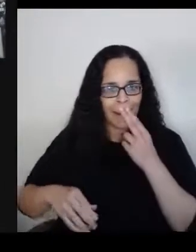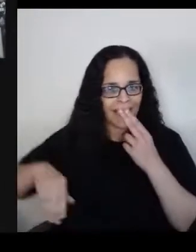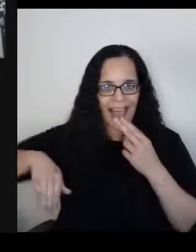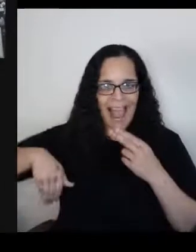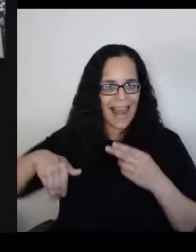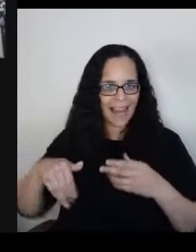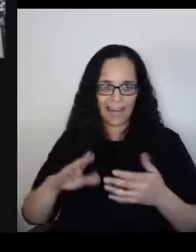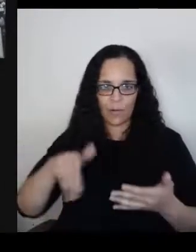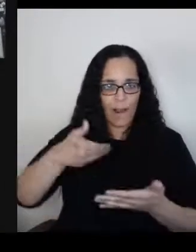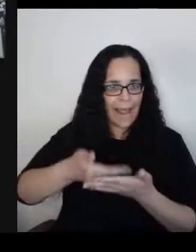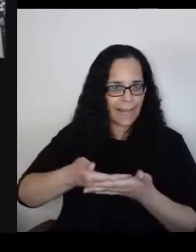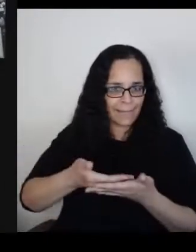Thank you, Mike?